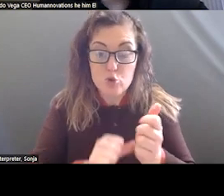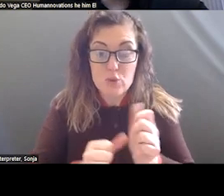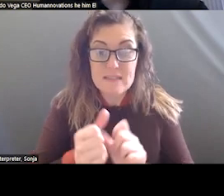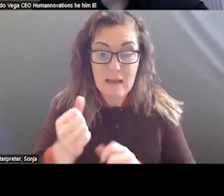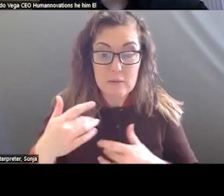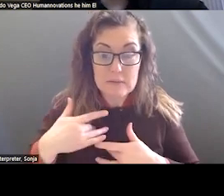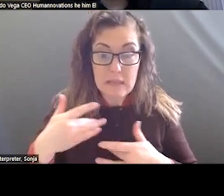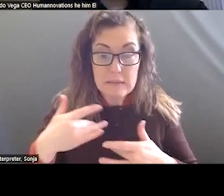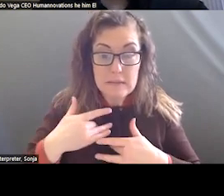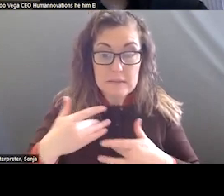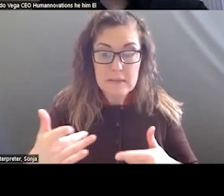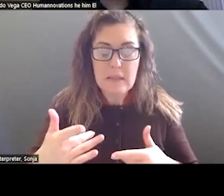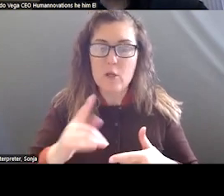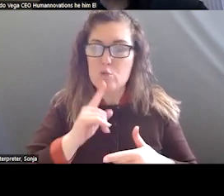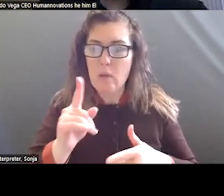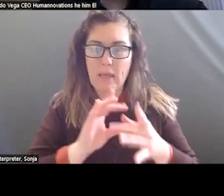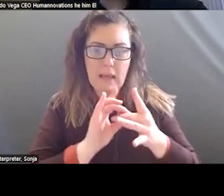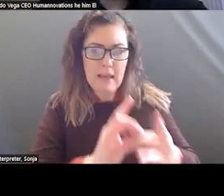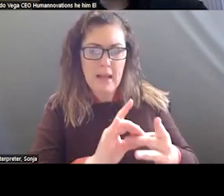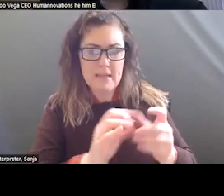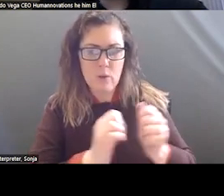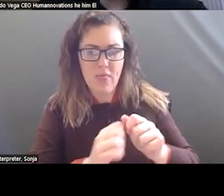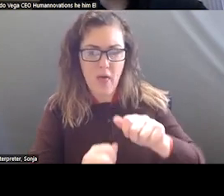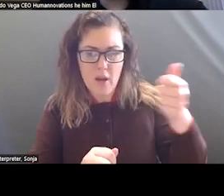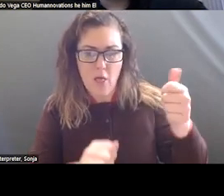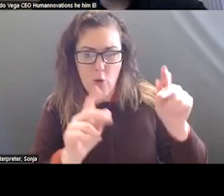CONNECTING TO SOMEBODY ELSE WHO HAD BEEN THERE. A FRIEND HAD